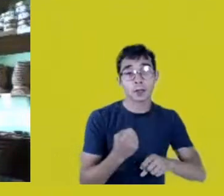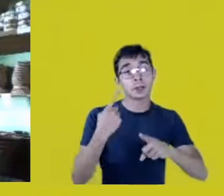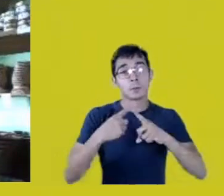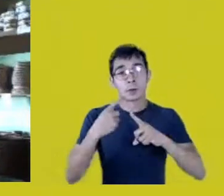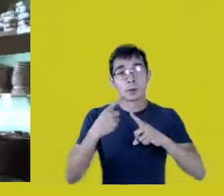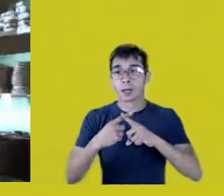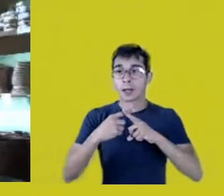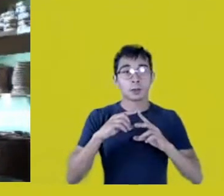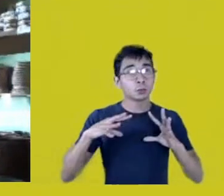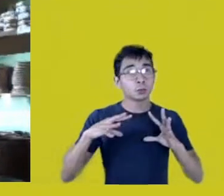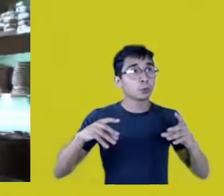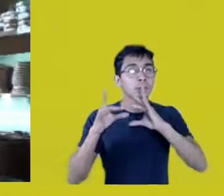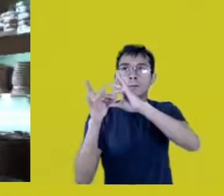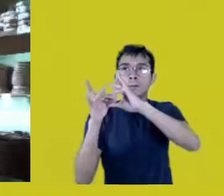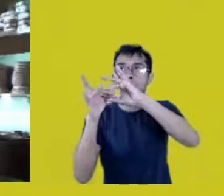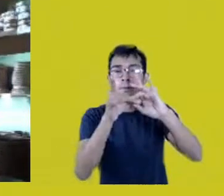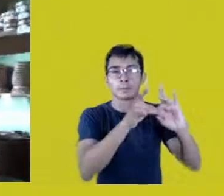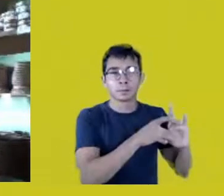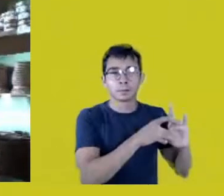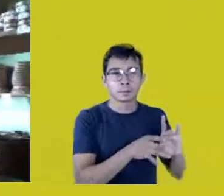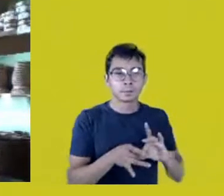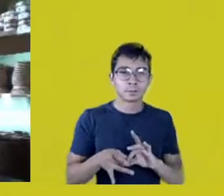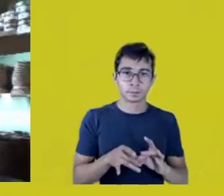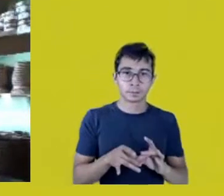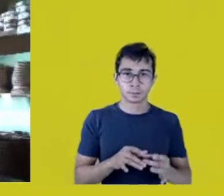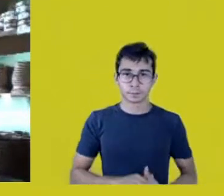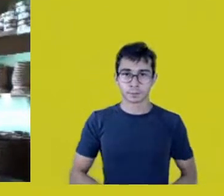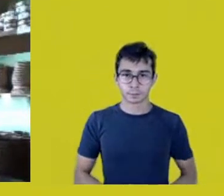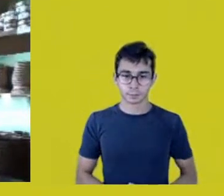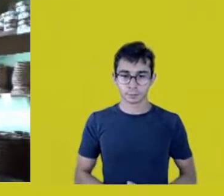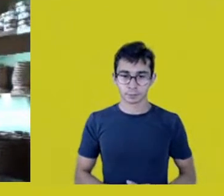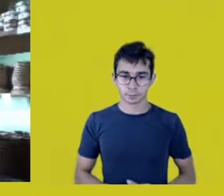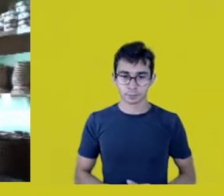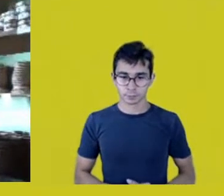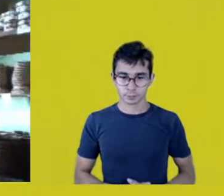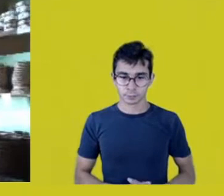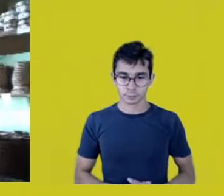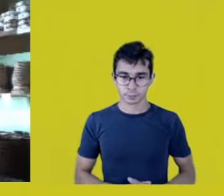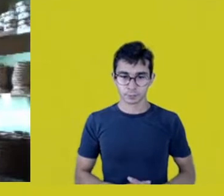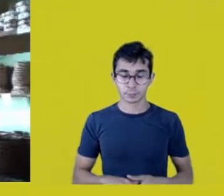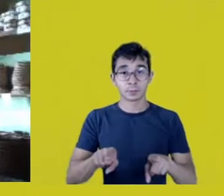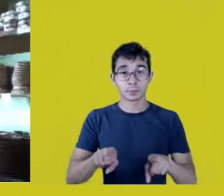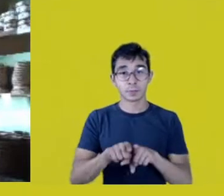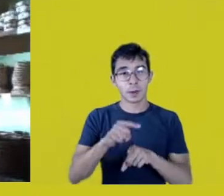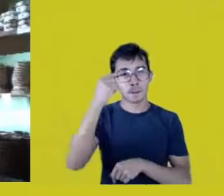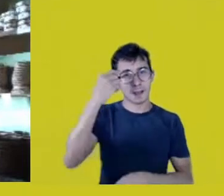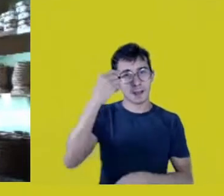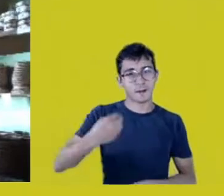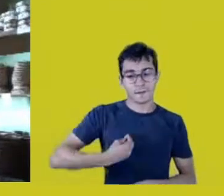Also this notion of the biome as life which Fernanda brings,